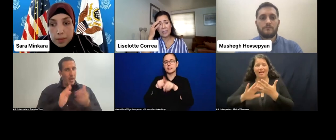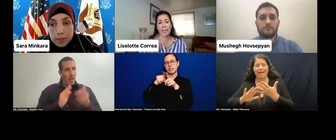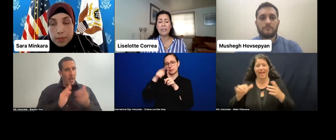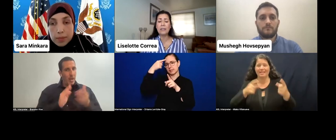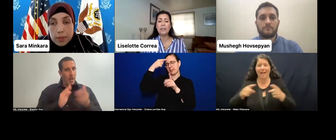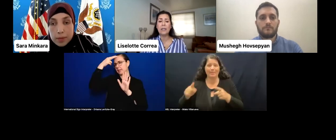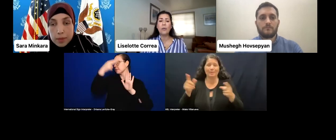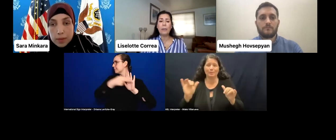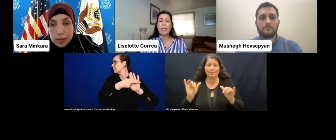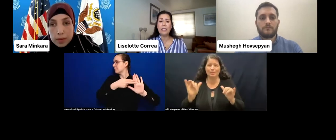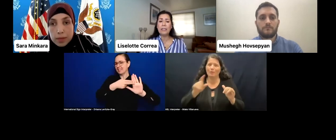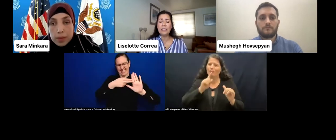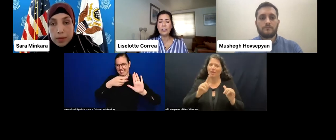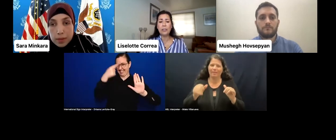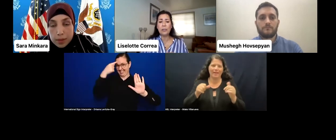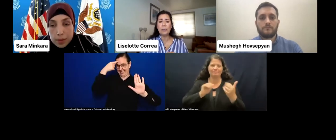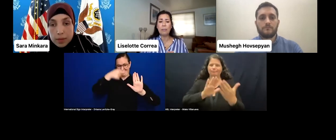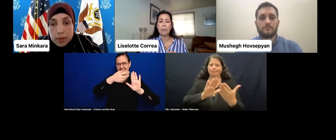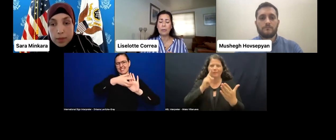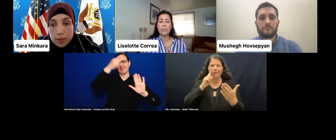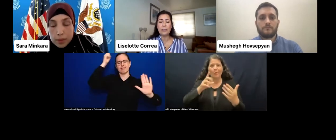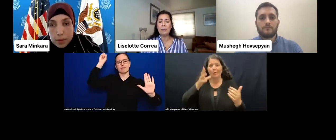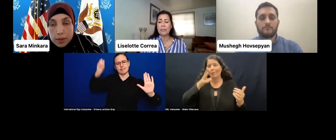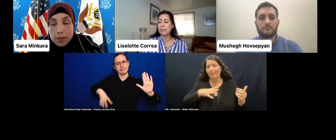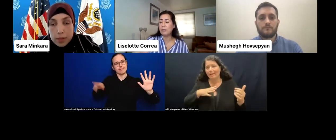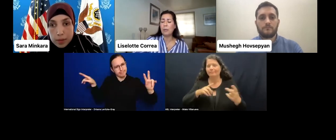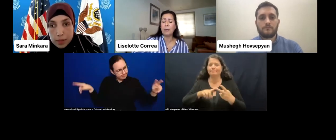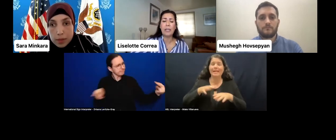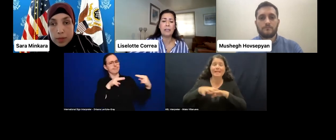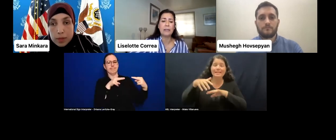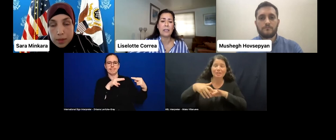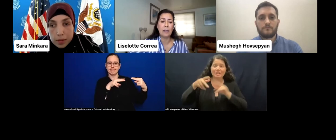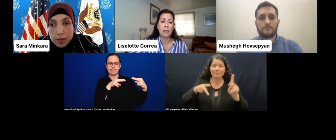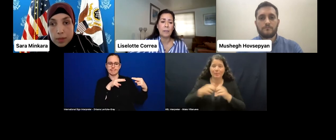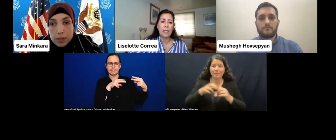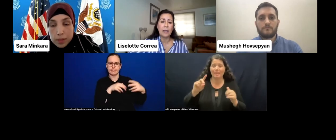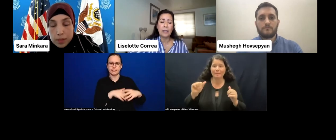And women and Indigenous people with disabilities probably have--